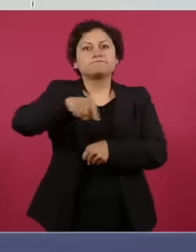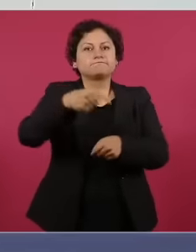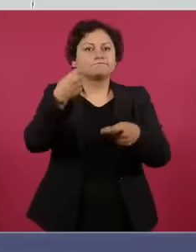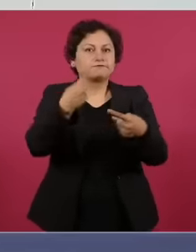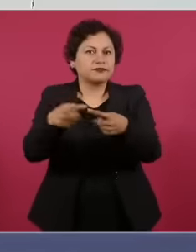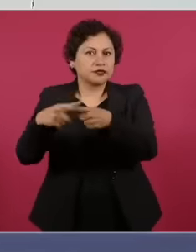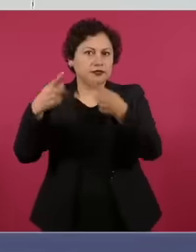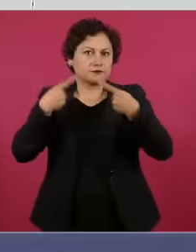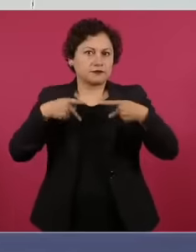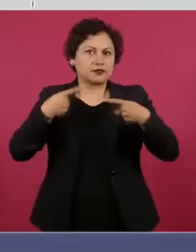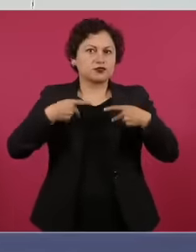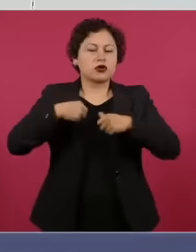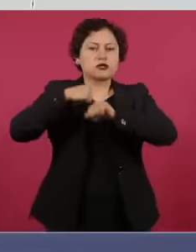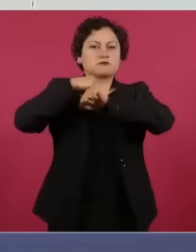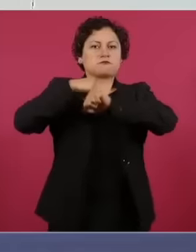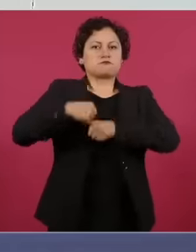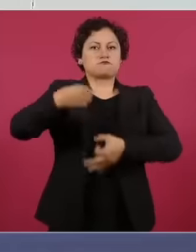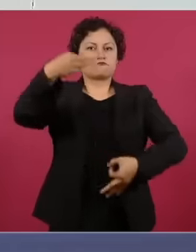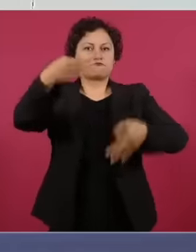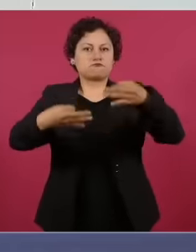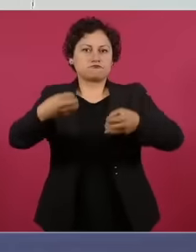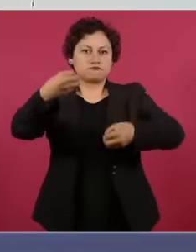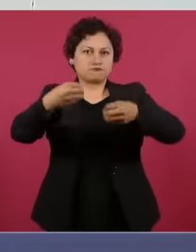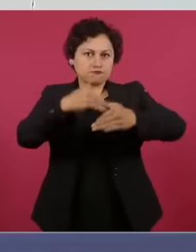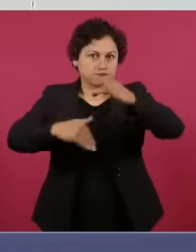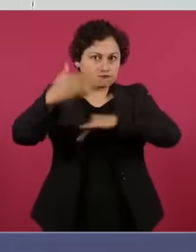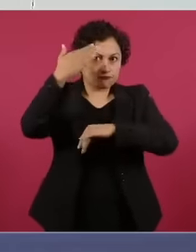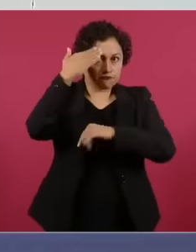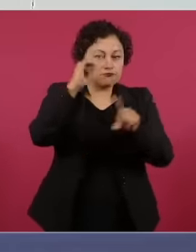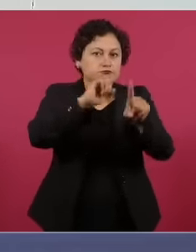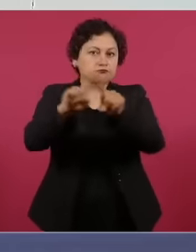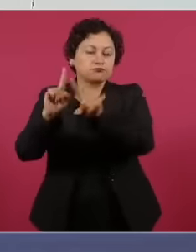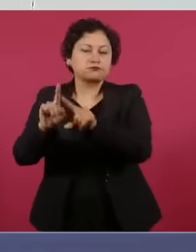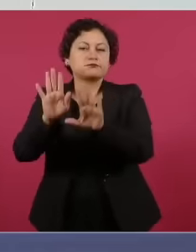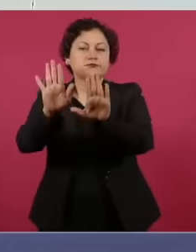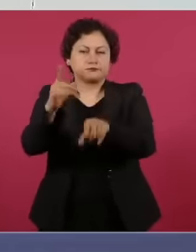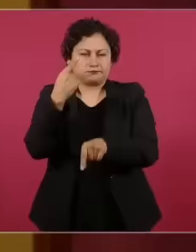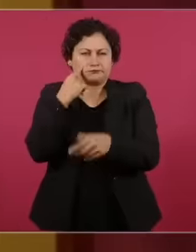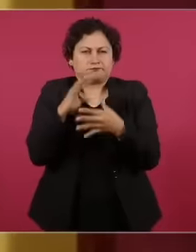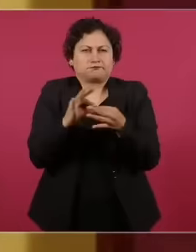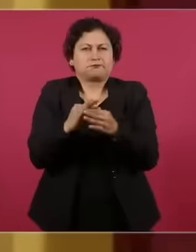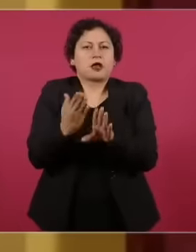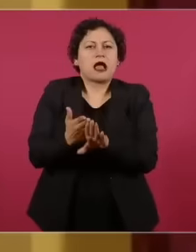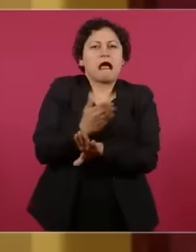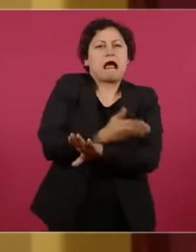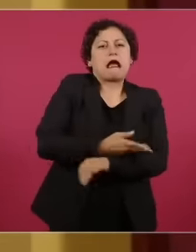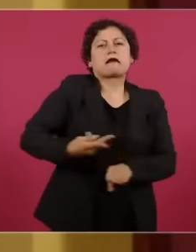we put before because it was before the Reform, in reality it is what happens today, today